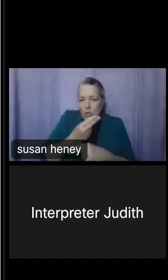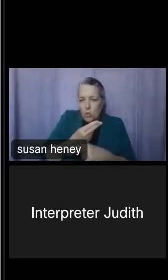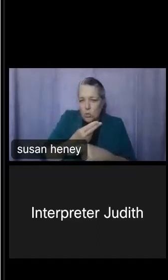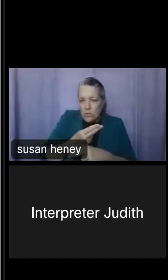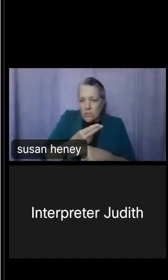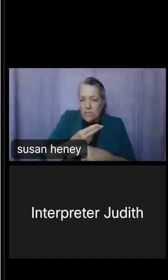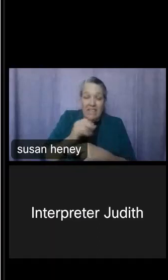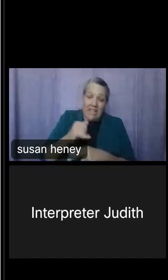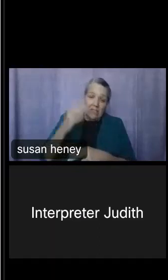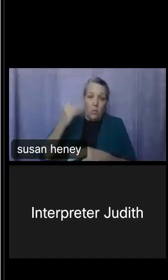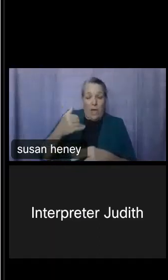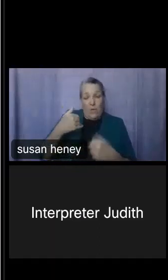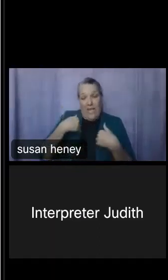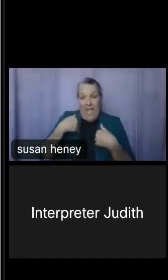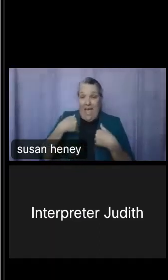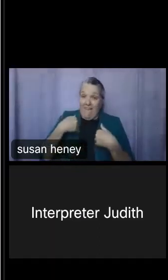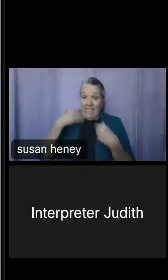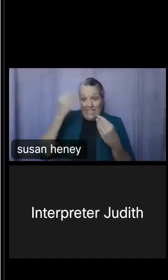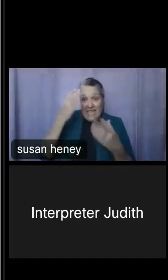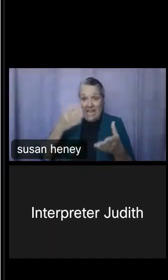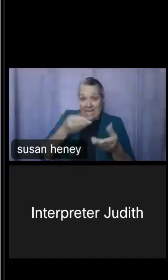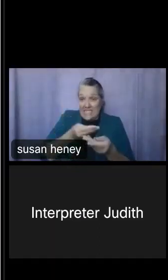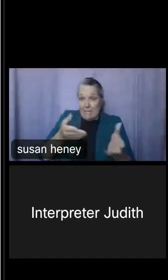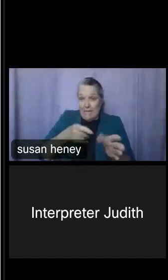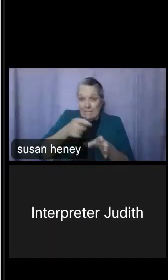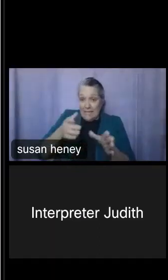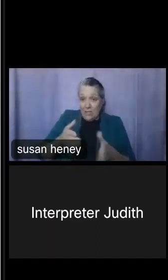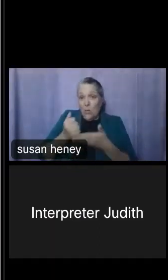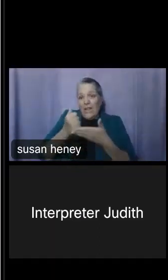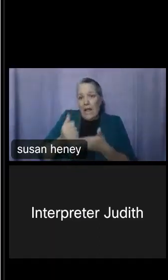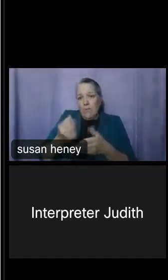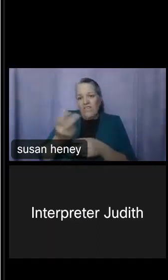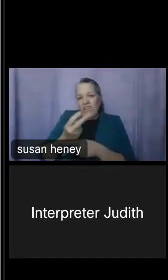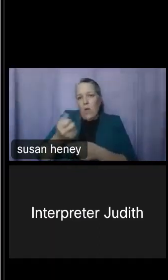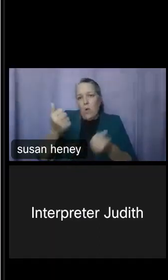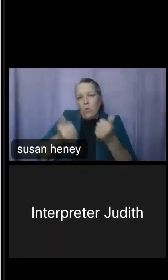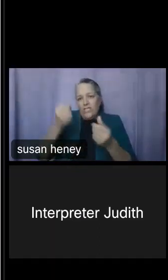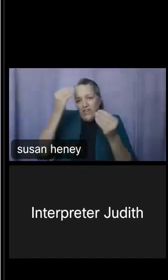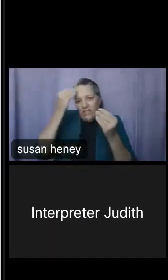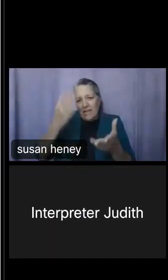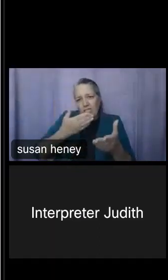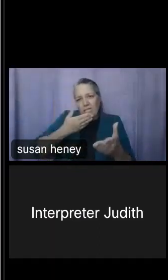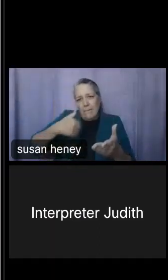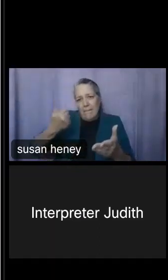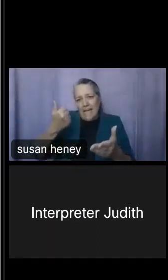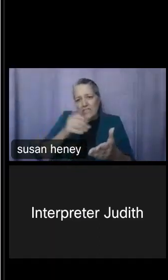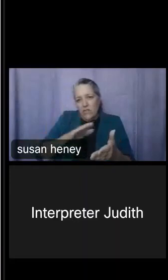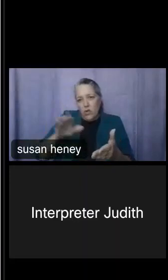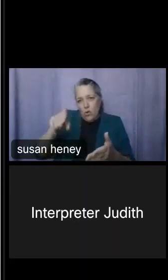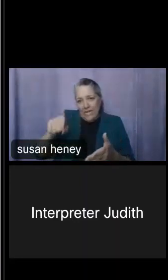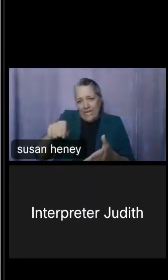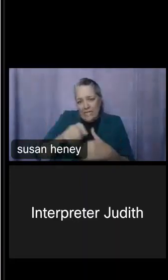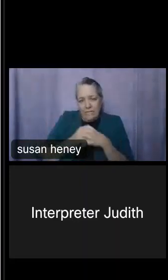are here. We can help you figure out which ones to use. And now I'm going to turn things